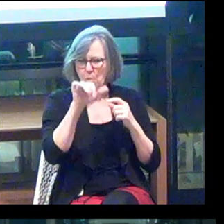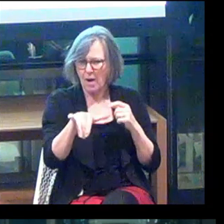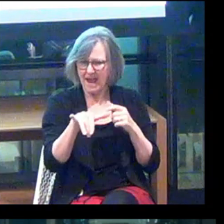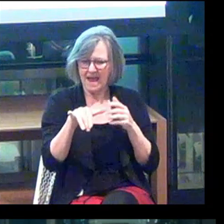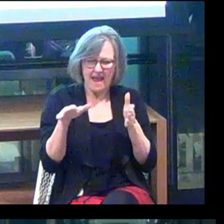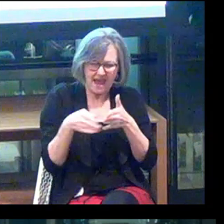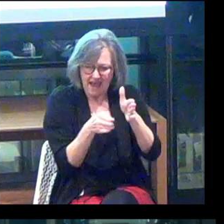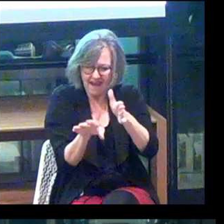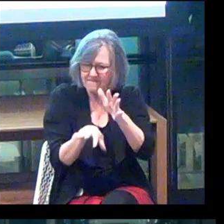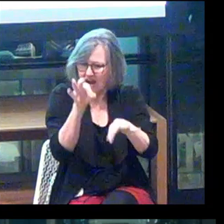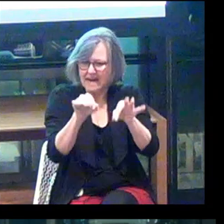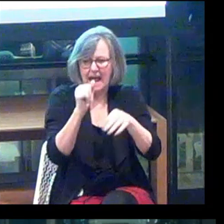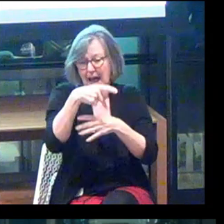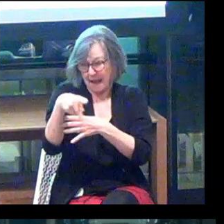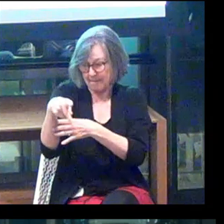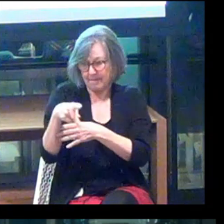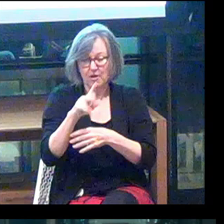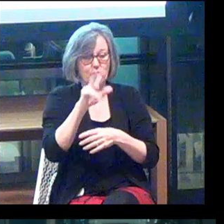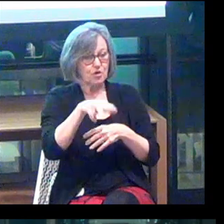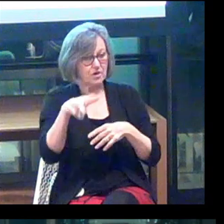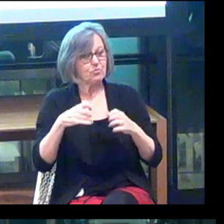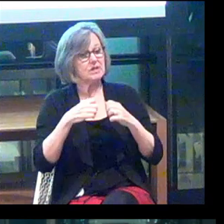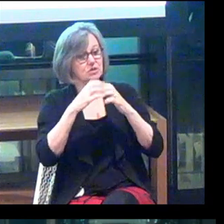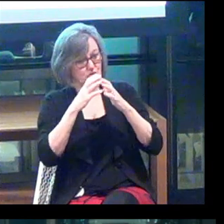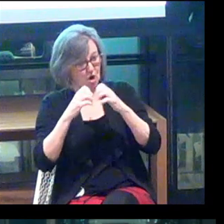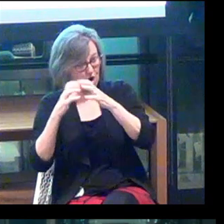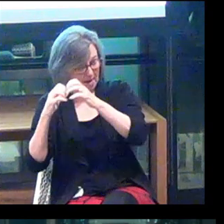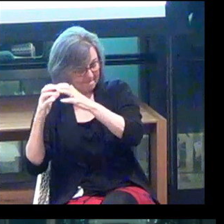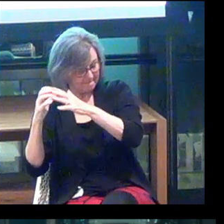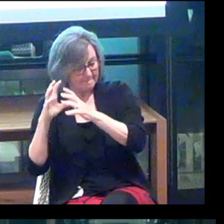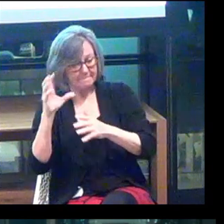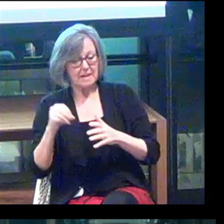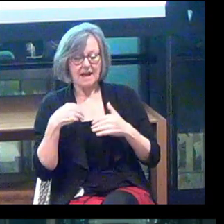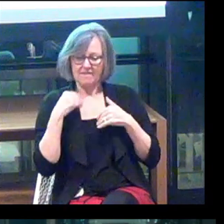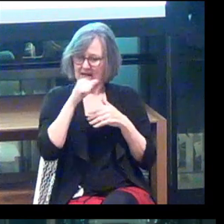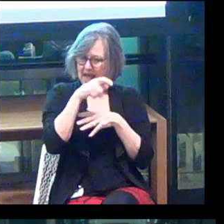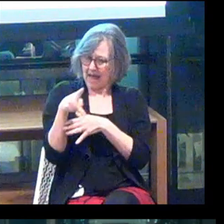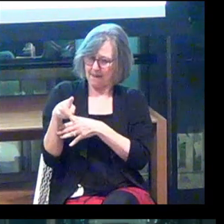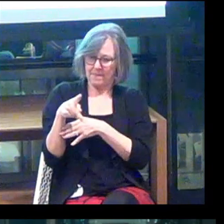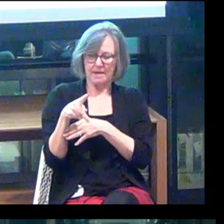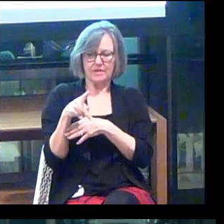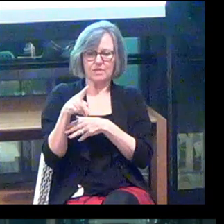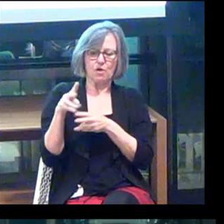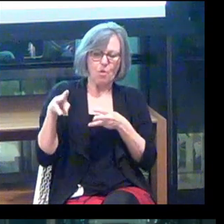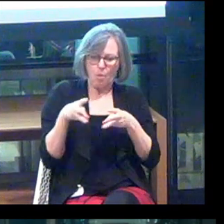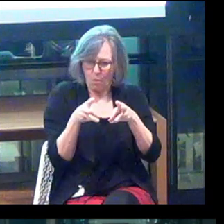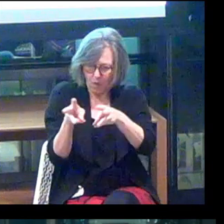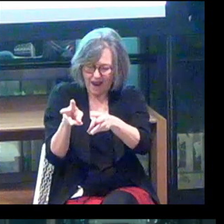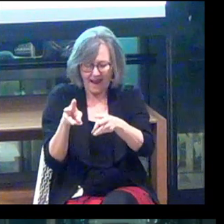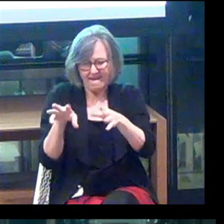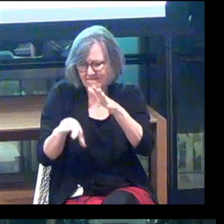We have at least 33 start-ups that have an app in the wayfinding space.